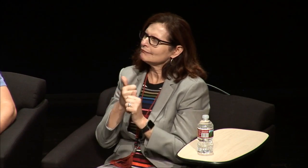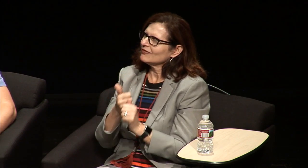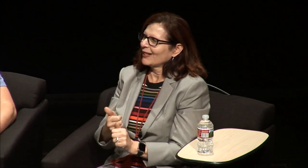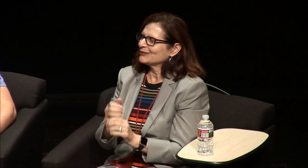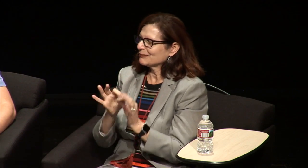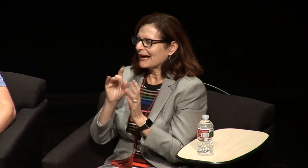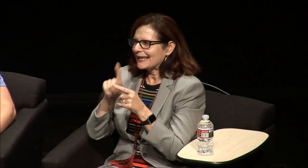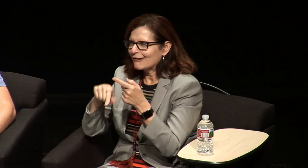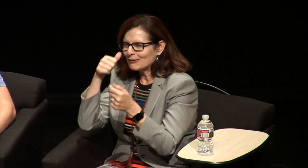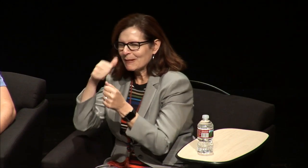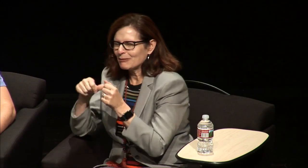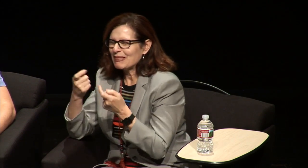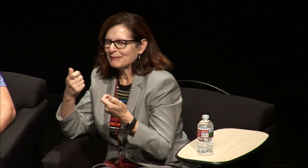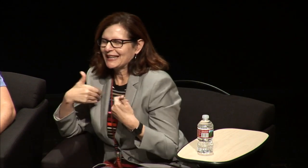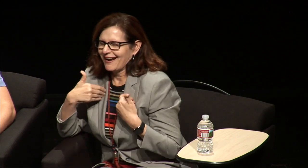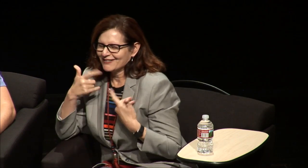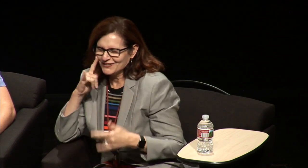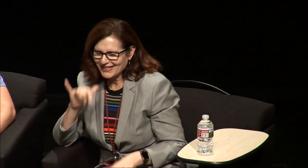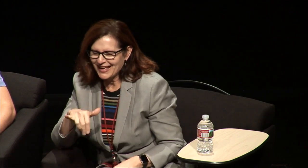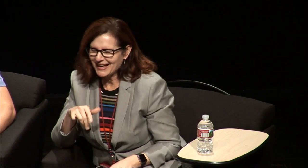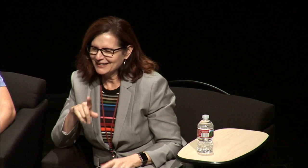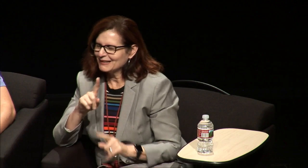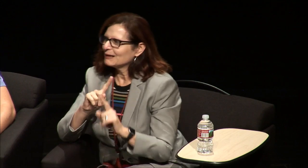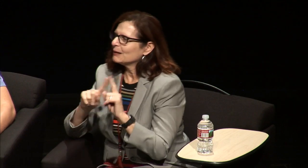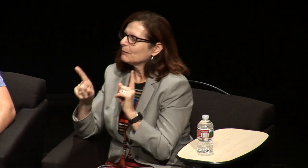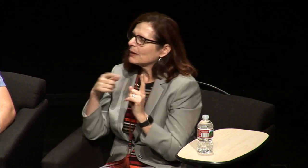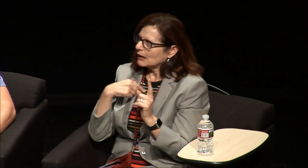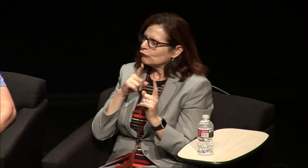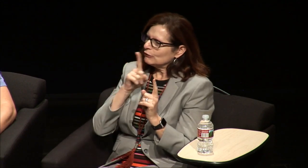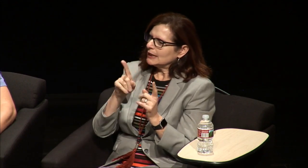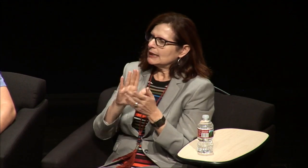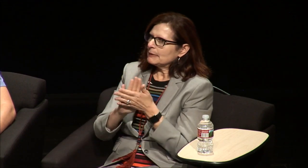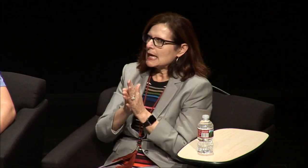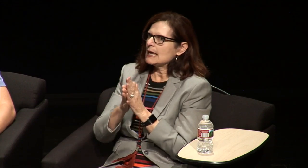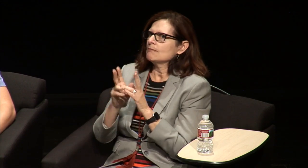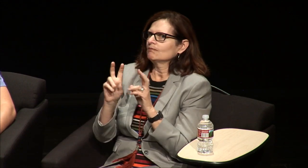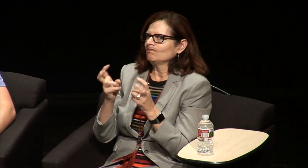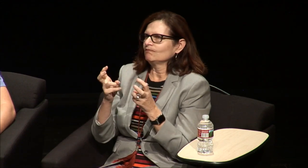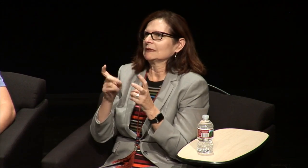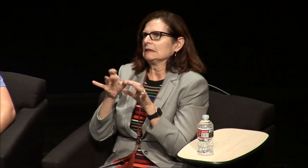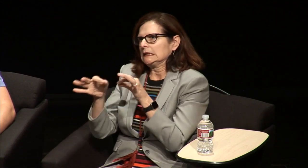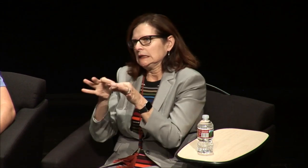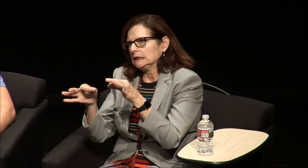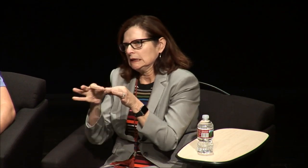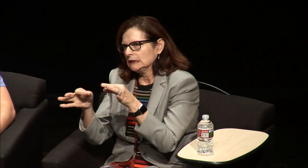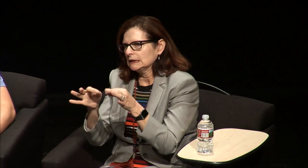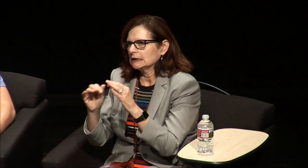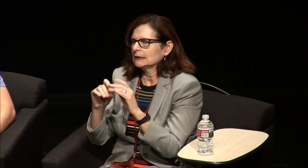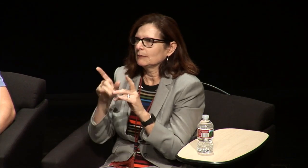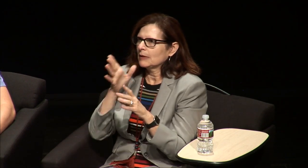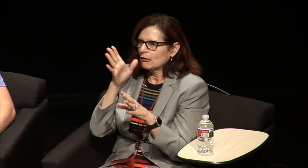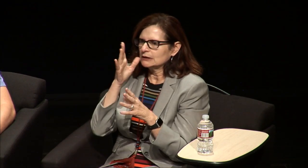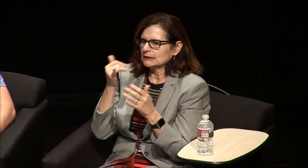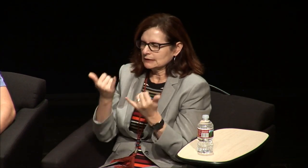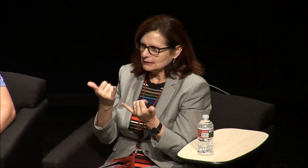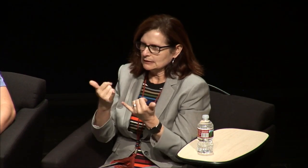but I can remember I found myself